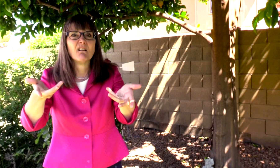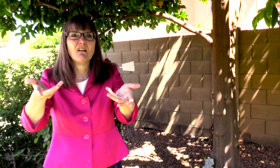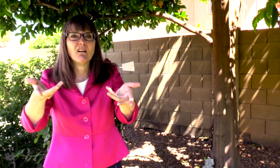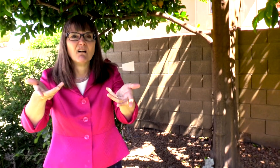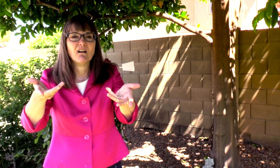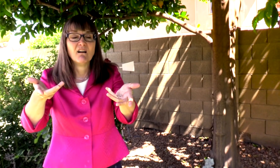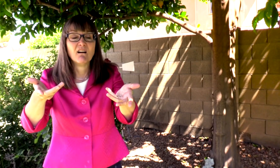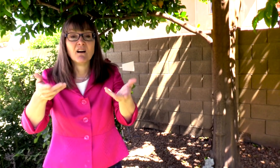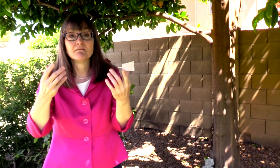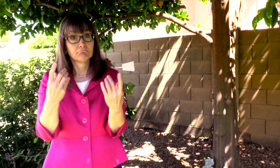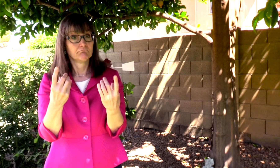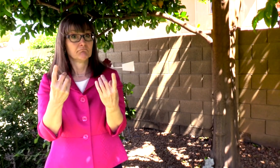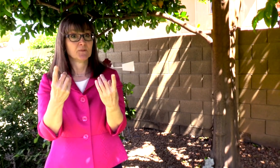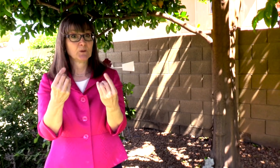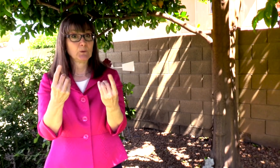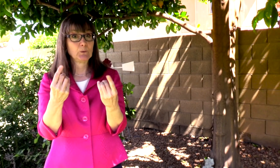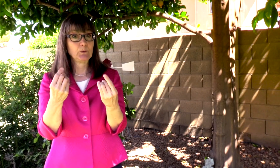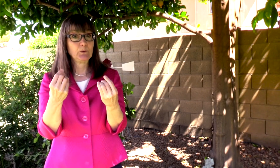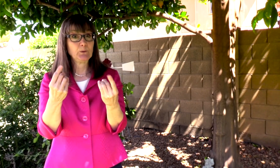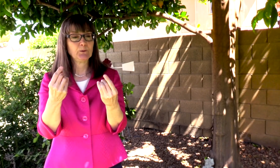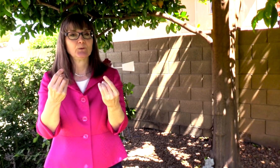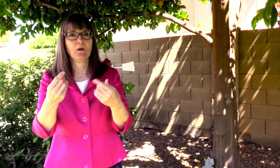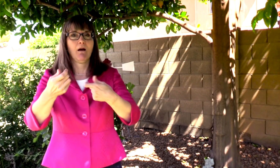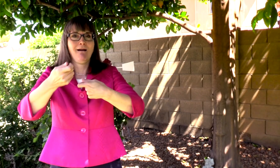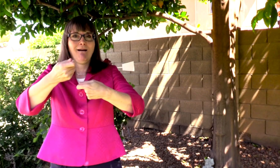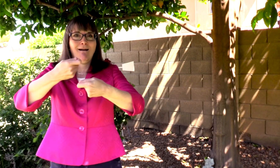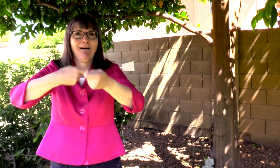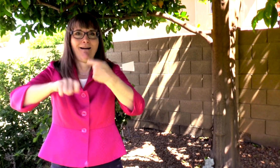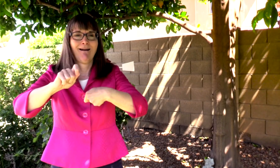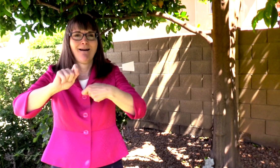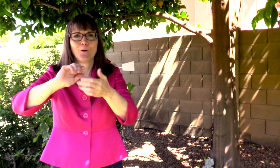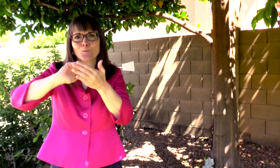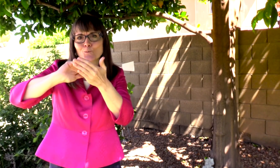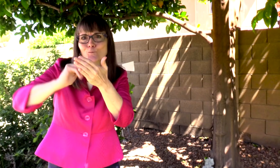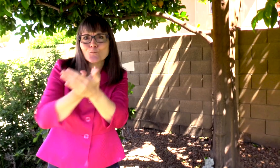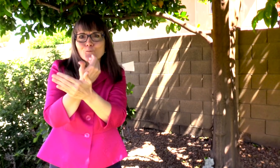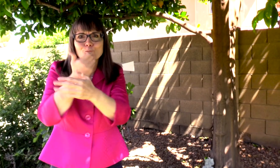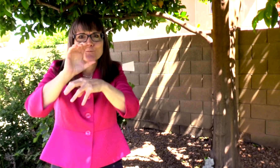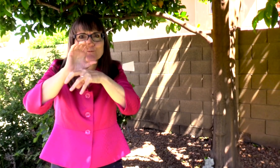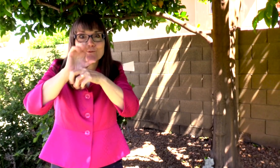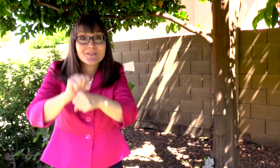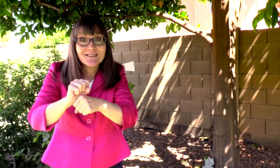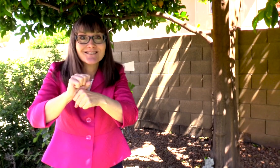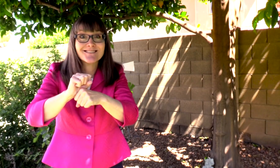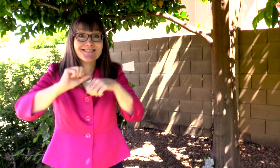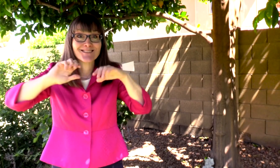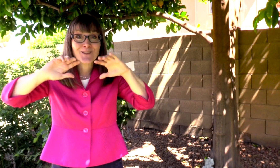CELEBRATION. INSTEAD WE'RE STARTING A NEW TRADITION,